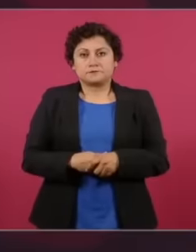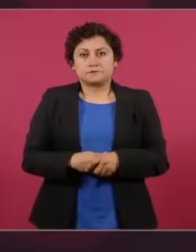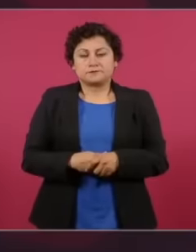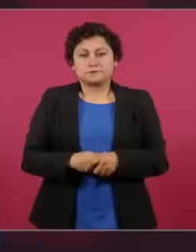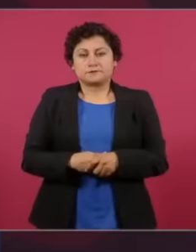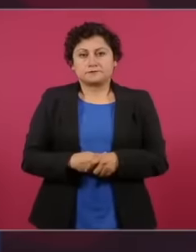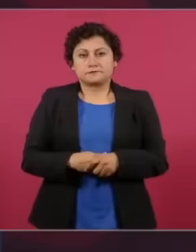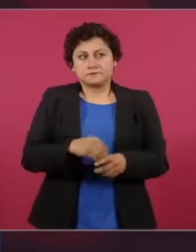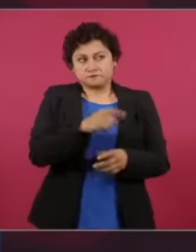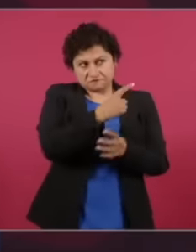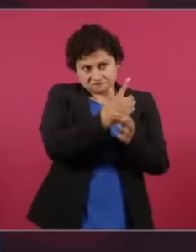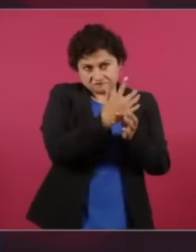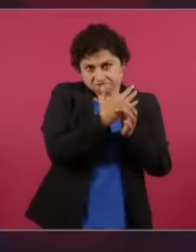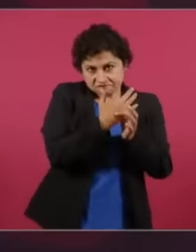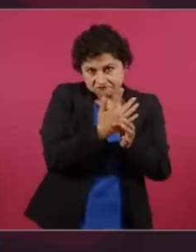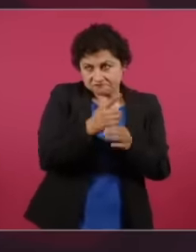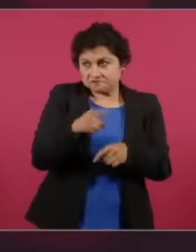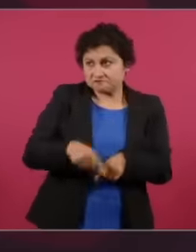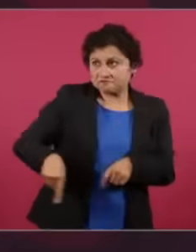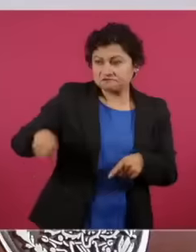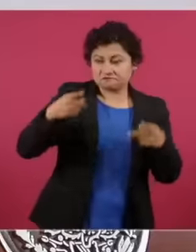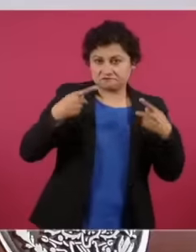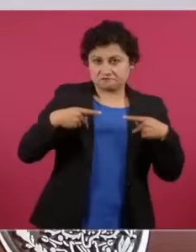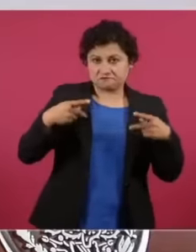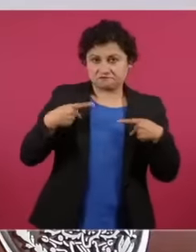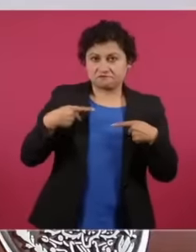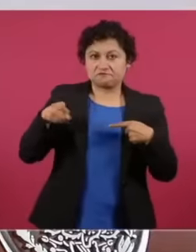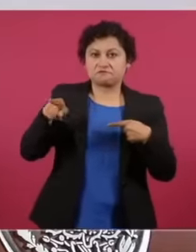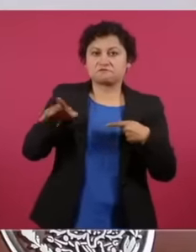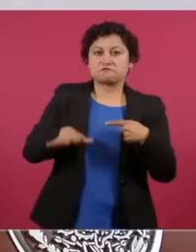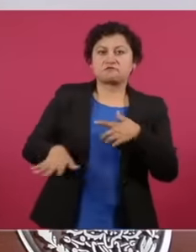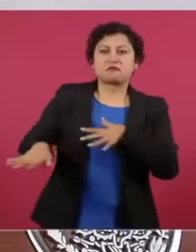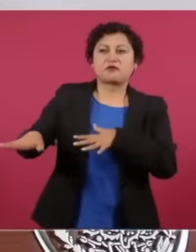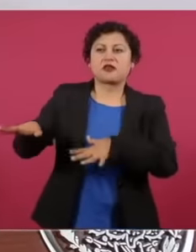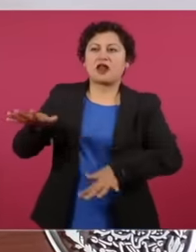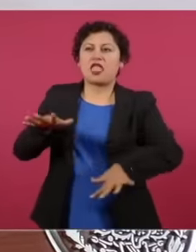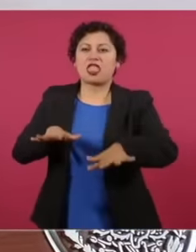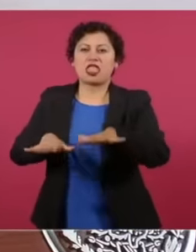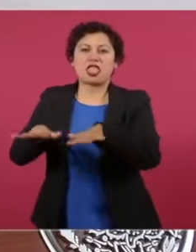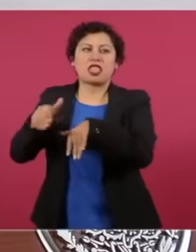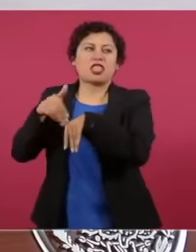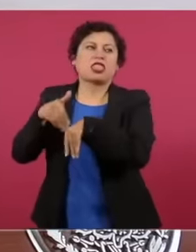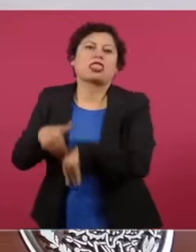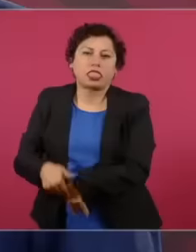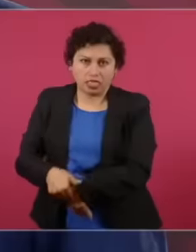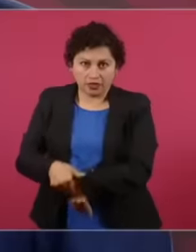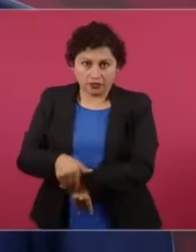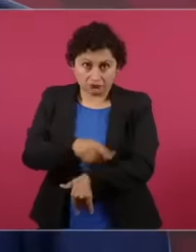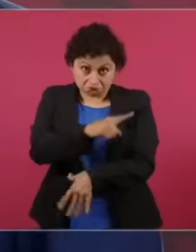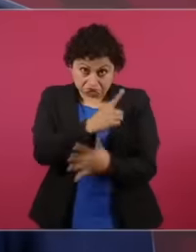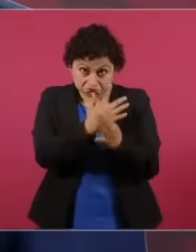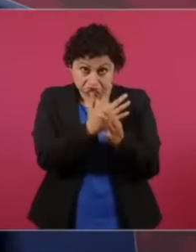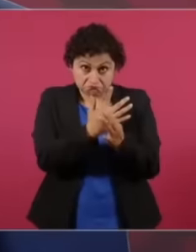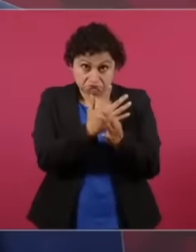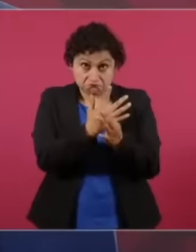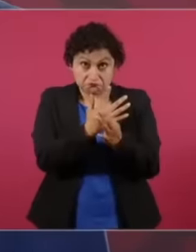manipulable , what was it that